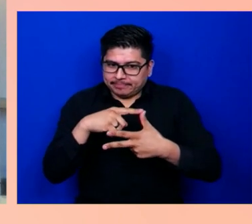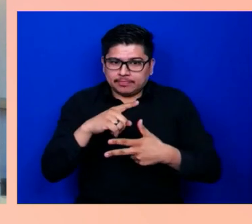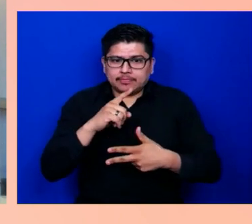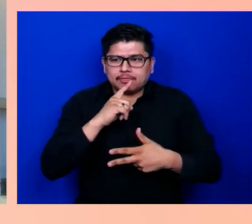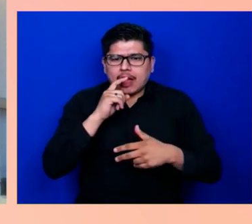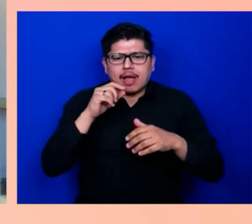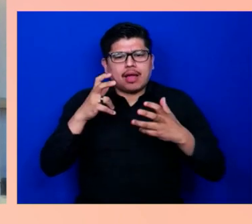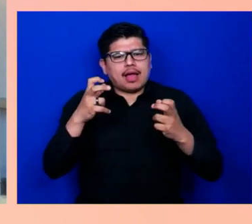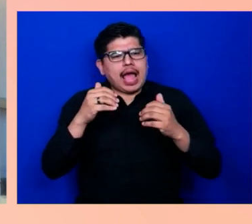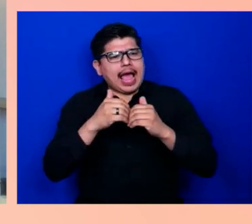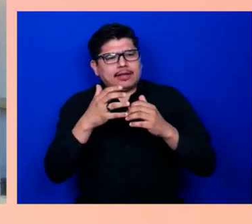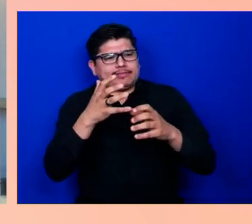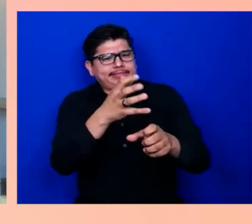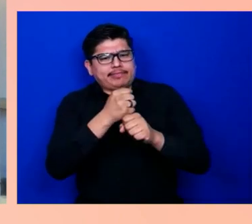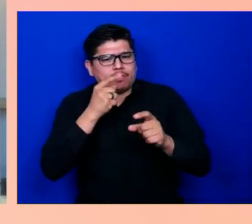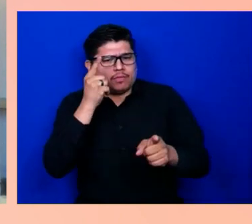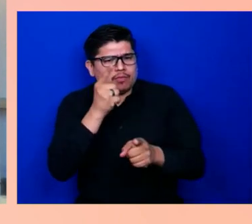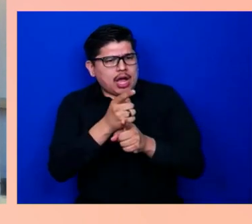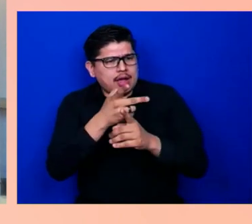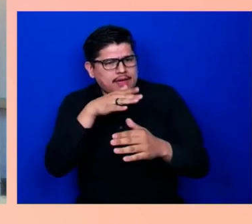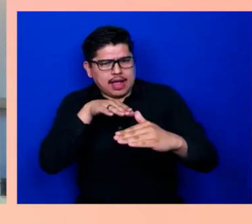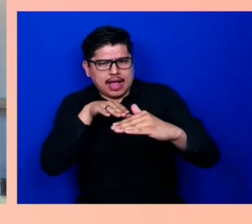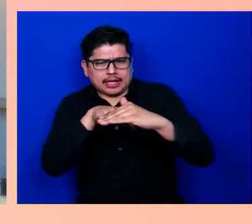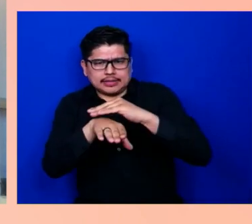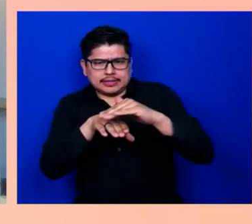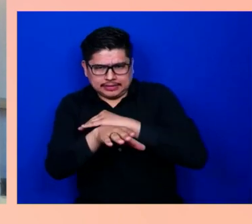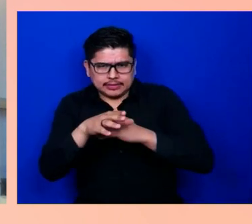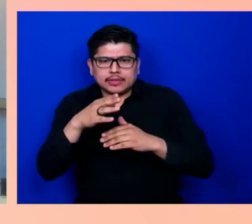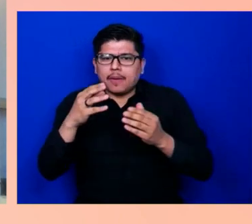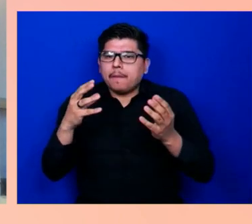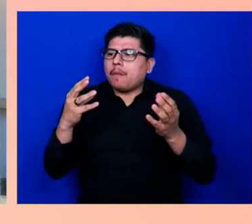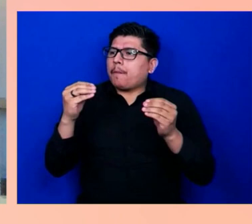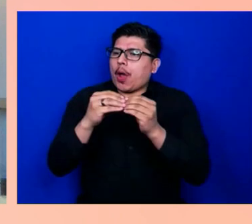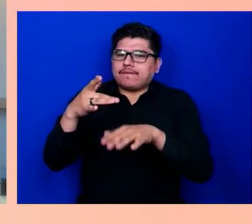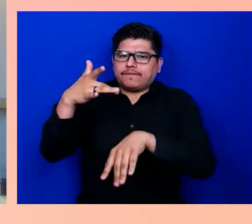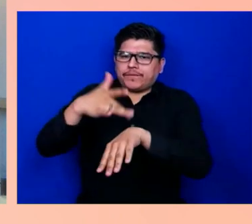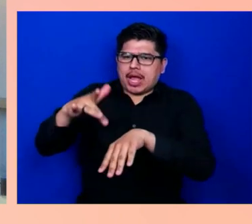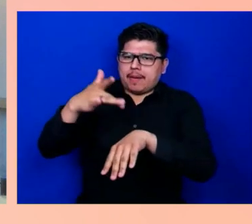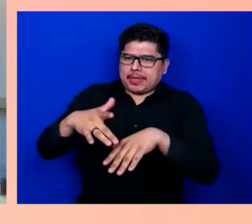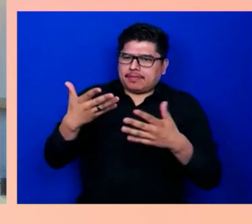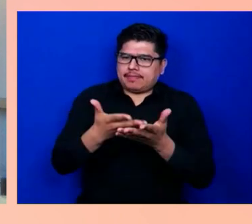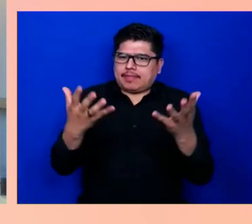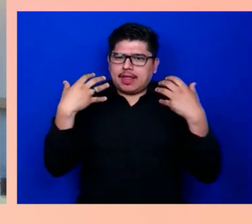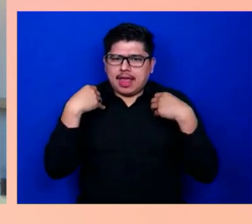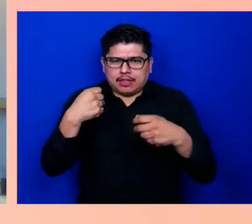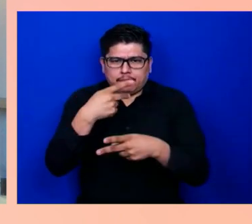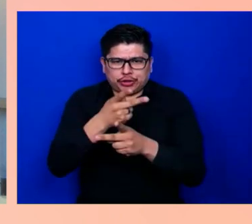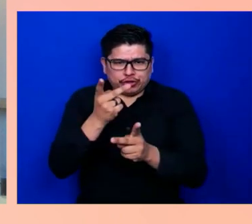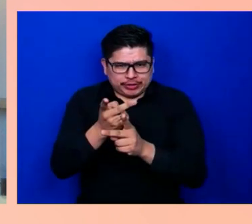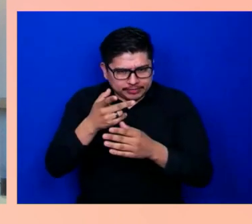and that being available for all healthcare products and services. Now, fairly, it's the right thing to do and we have